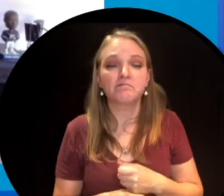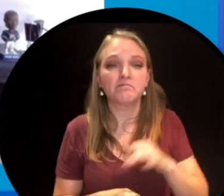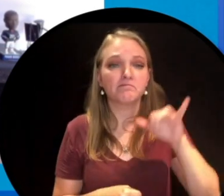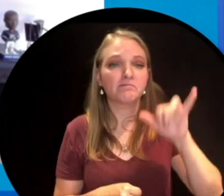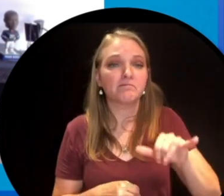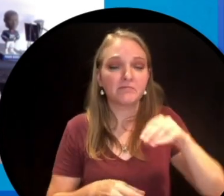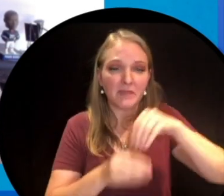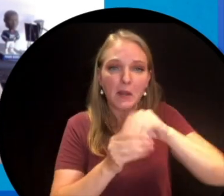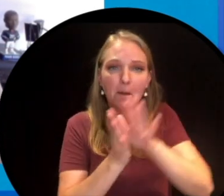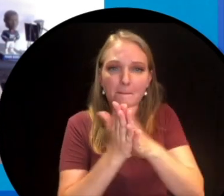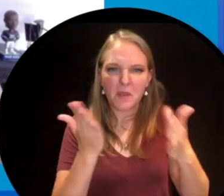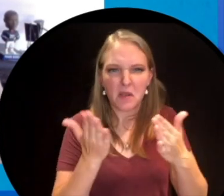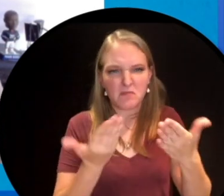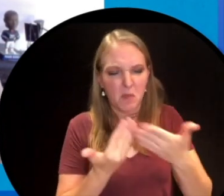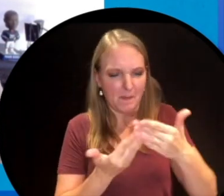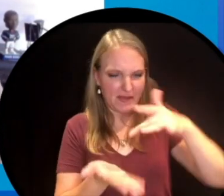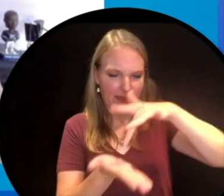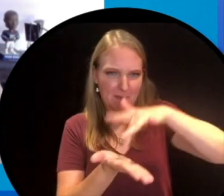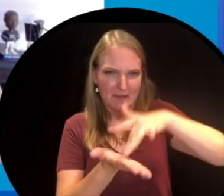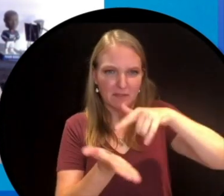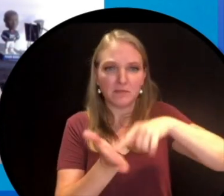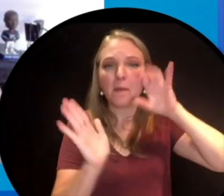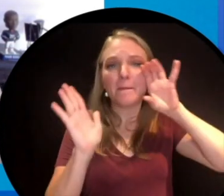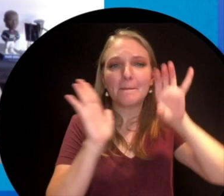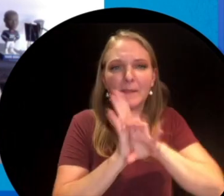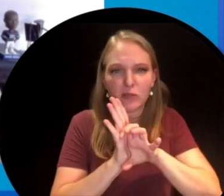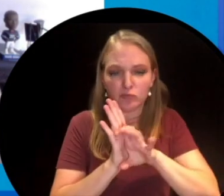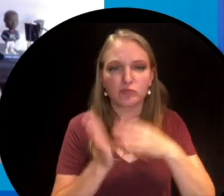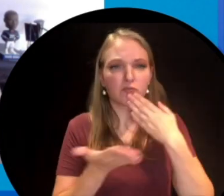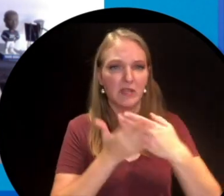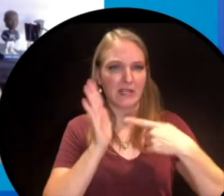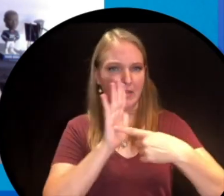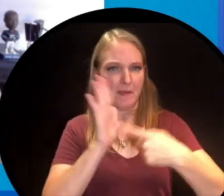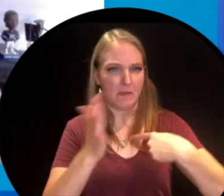in the middle of the book as well that illustrates a little bit about what I am talking about.